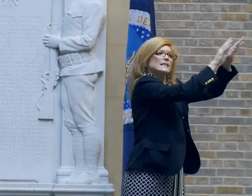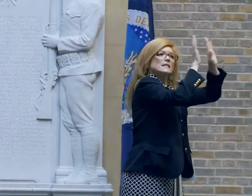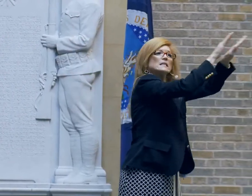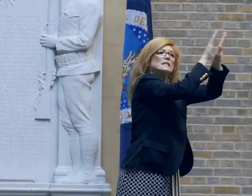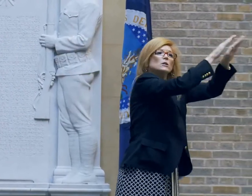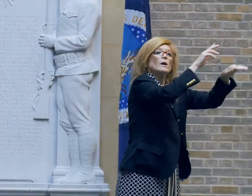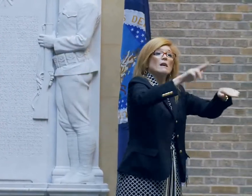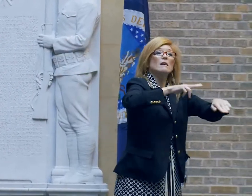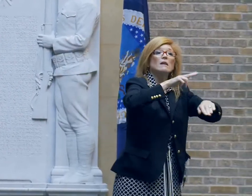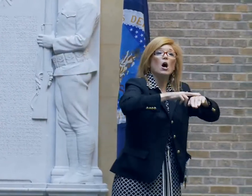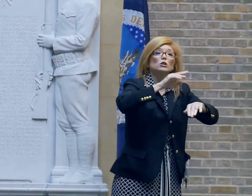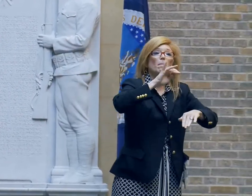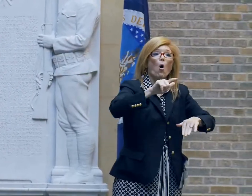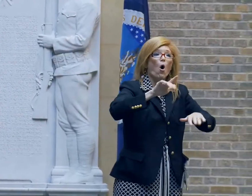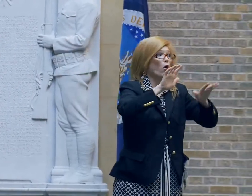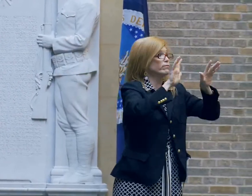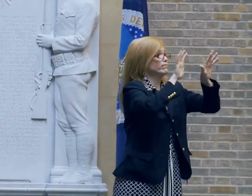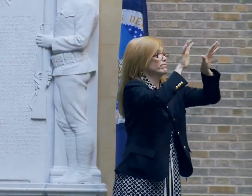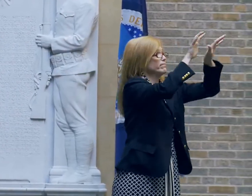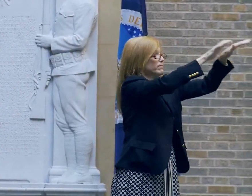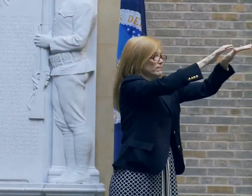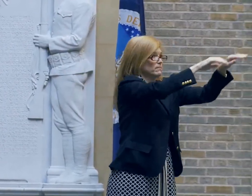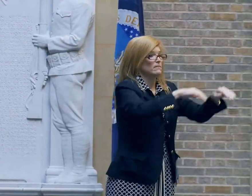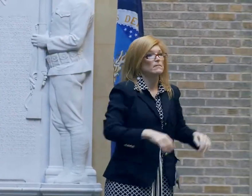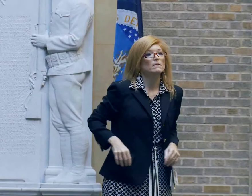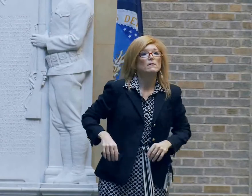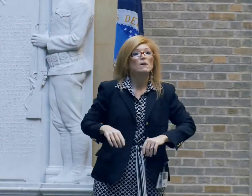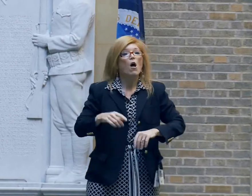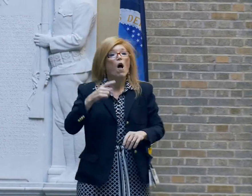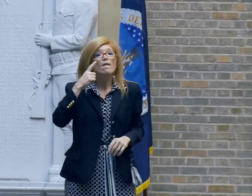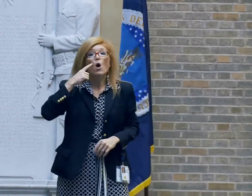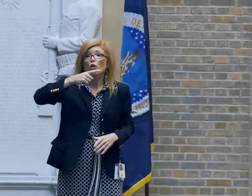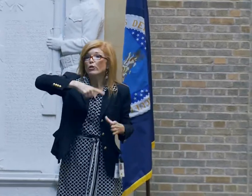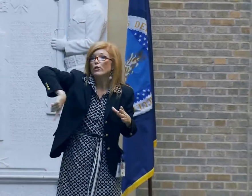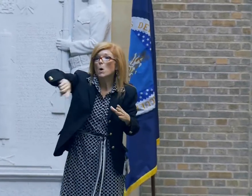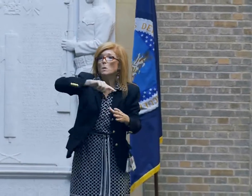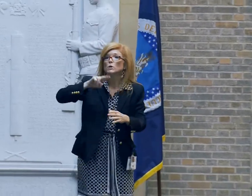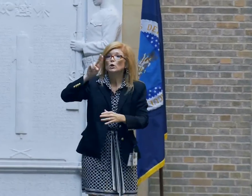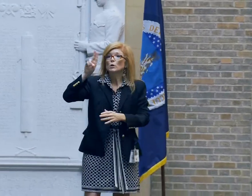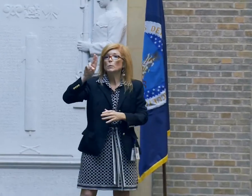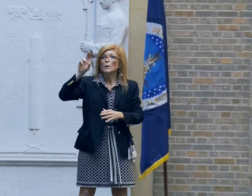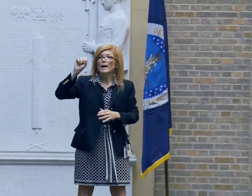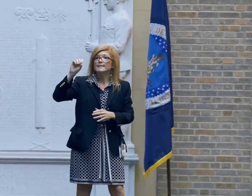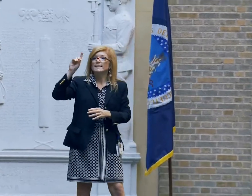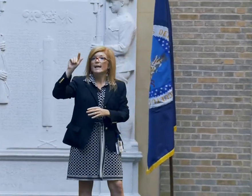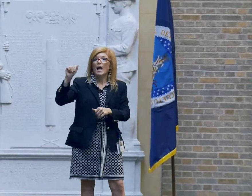National Mall. If you are an attending guest, you should also report to the National Mall.